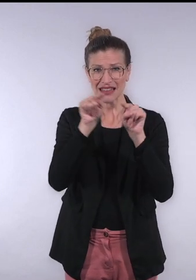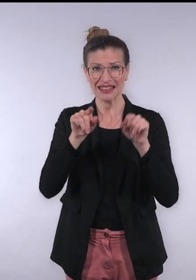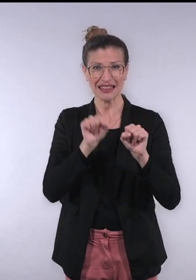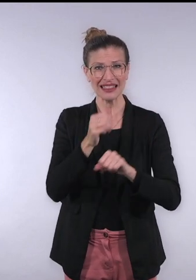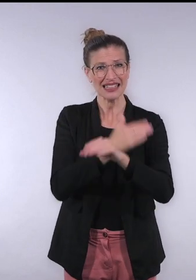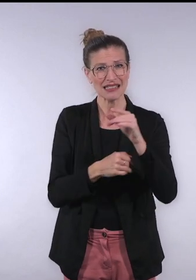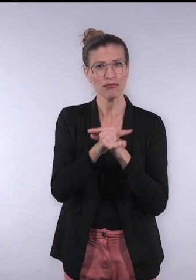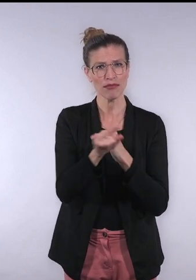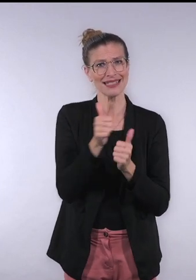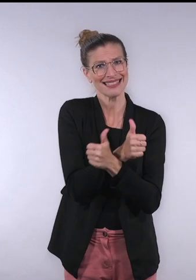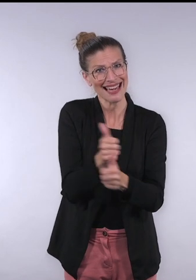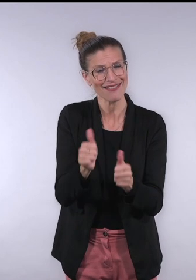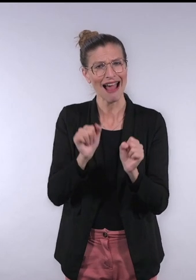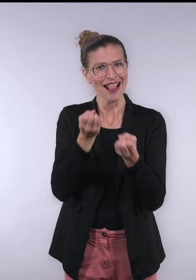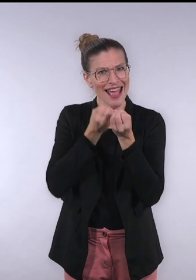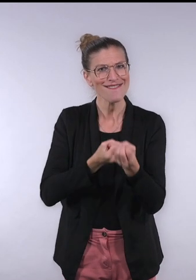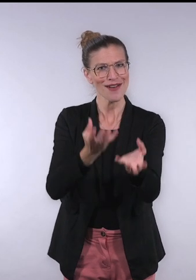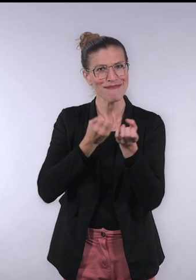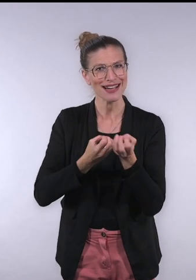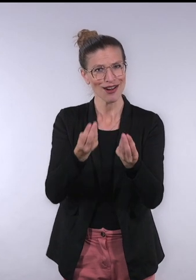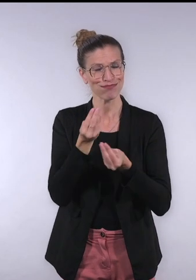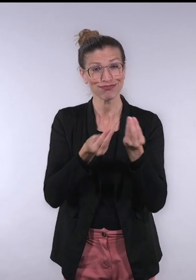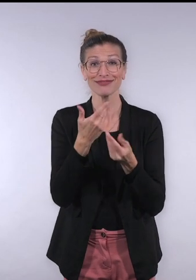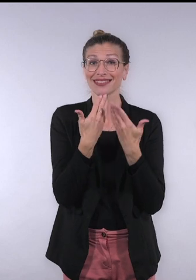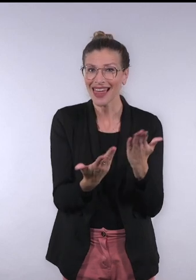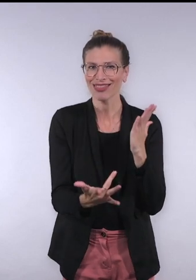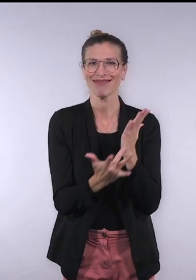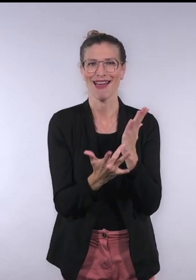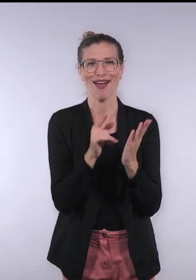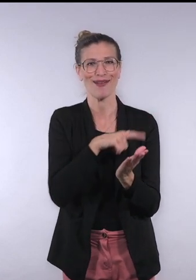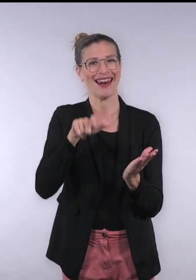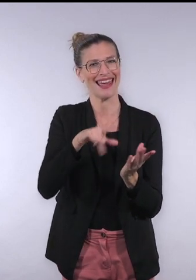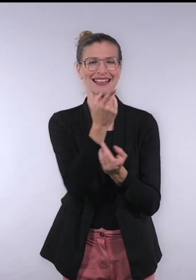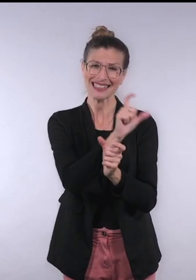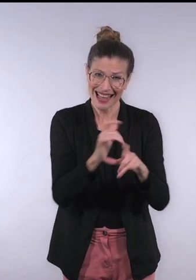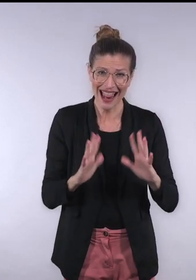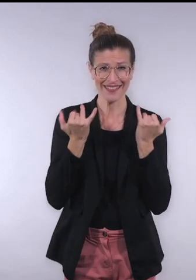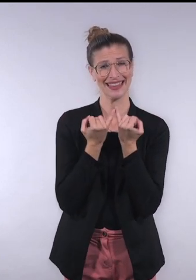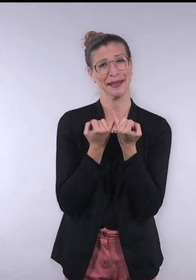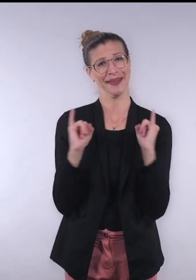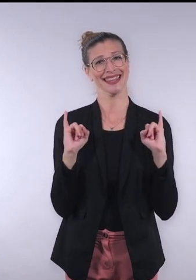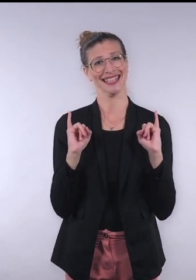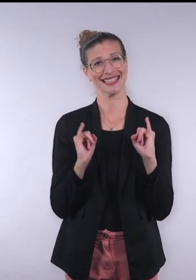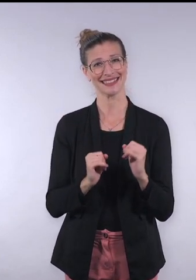to give people with disabilities access to all of their information around the assistive technology they need to live independently.